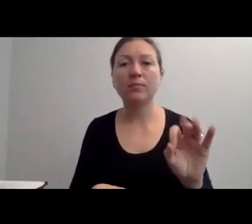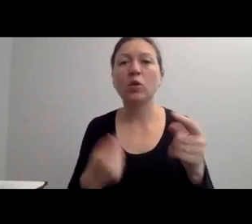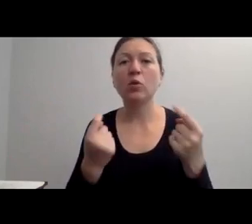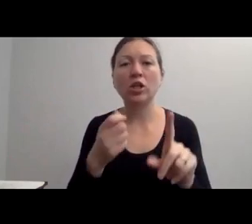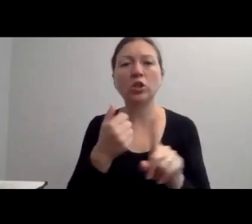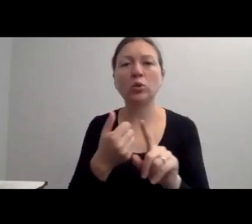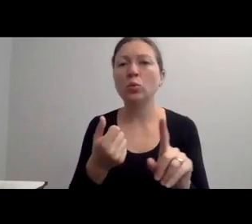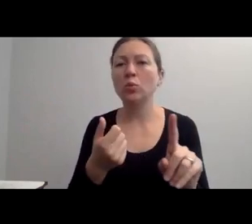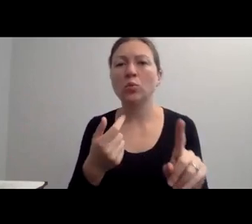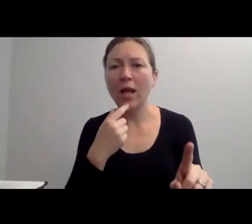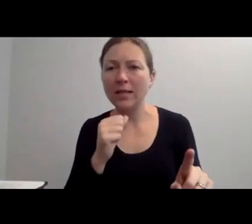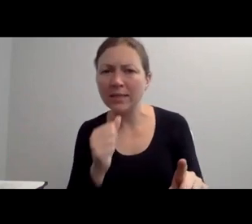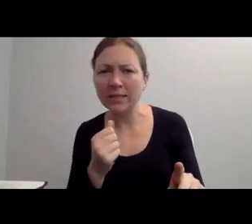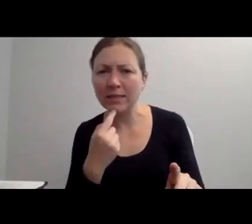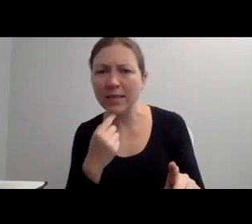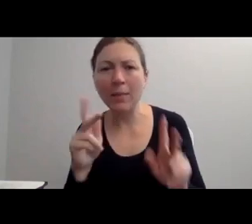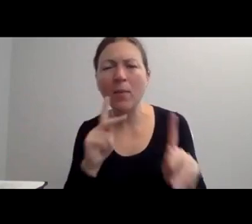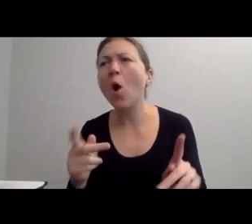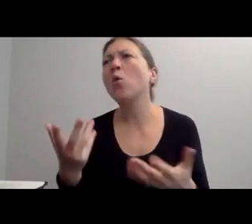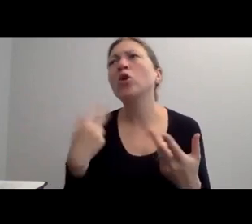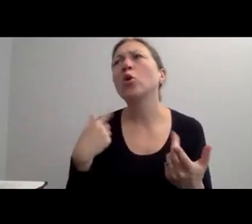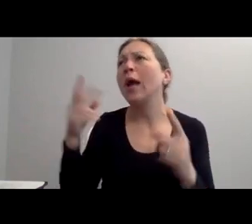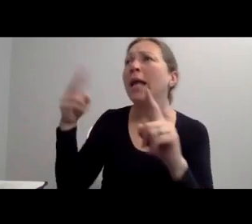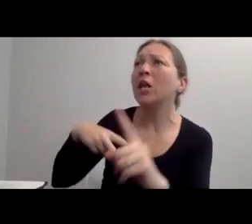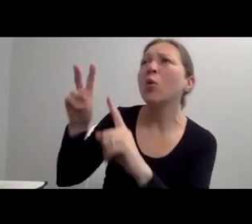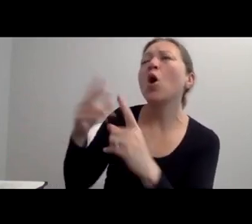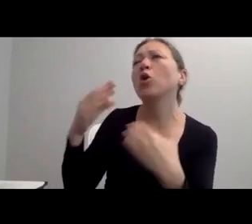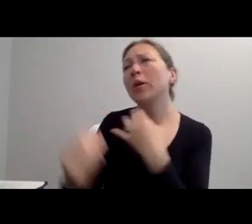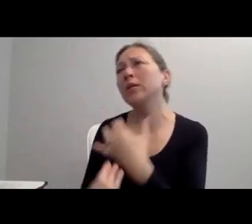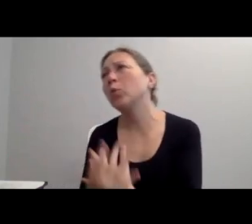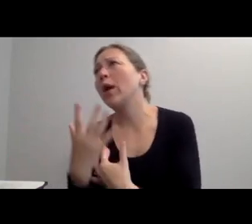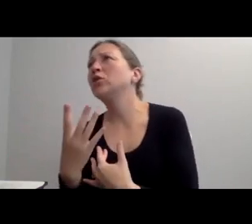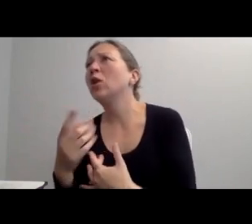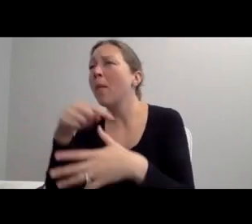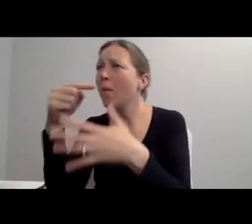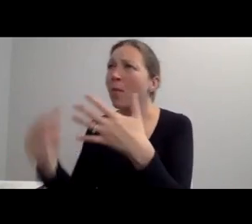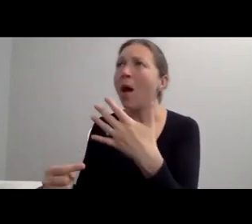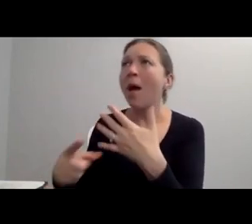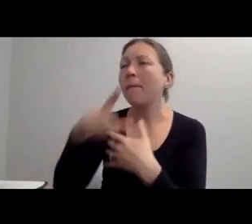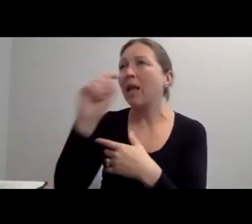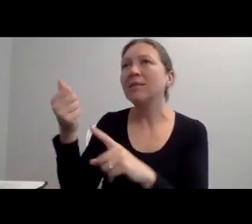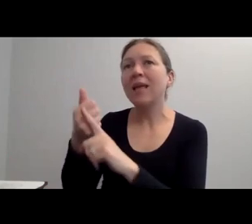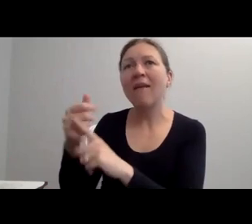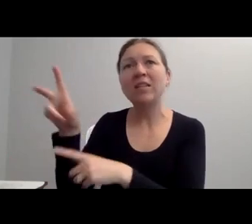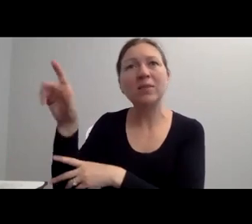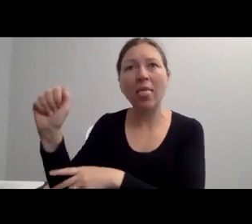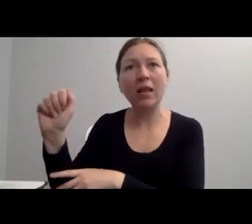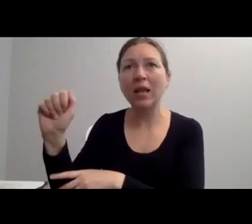VERSUS A DISABLED PERSON. A PERSON WITH AN INTELLECTUAL DISABILITY VERSUS MENTALLY DISABLED.